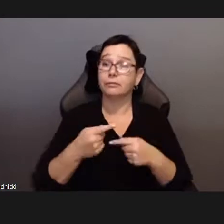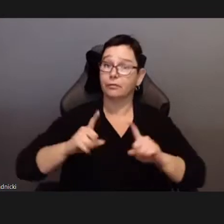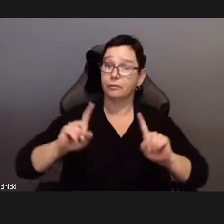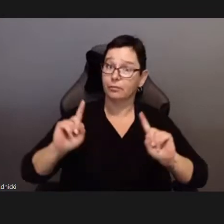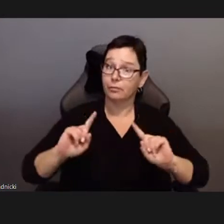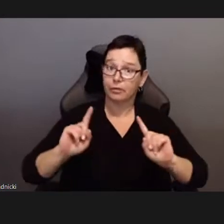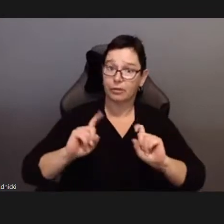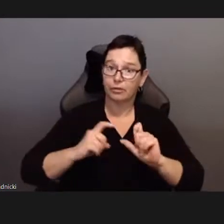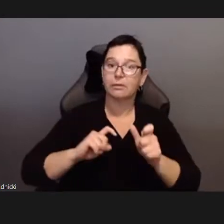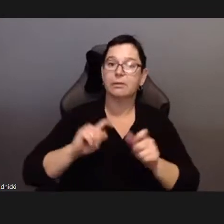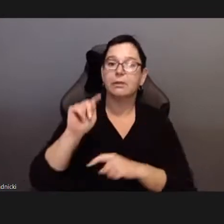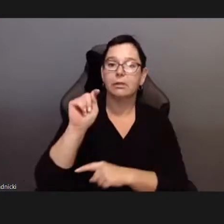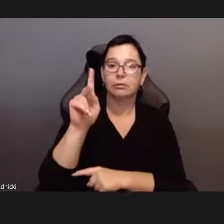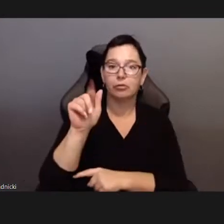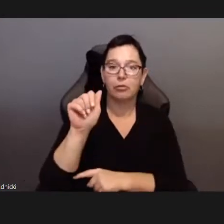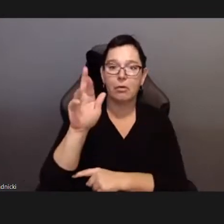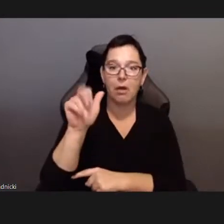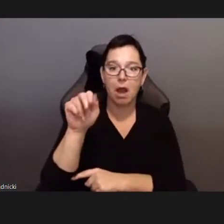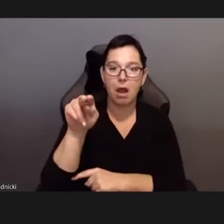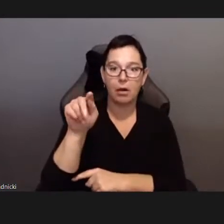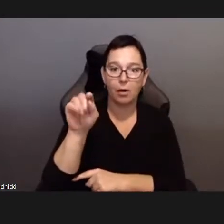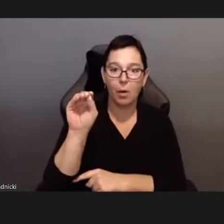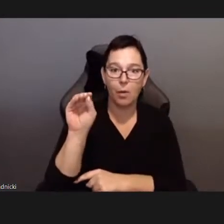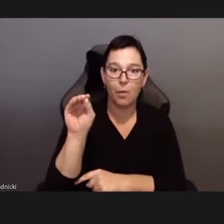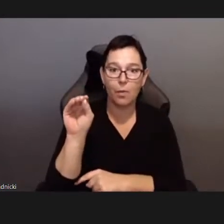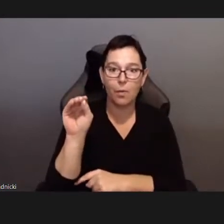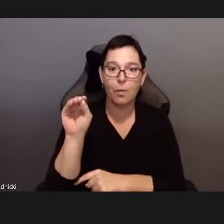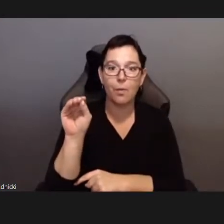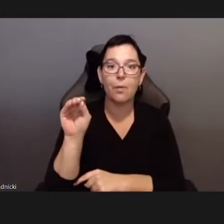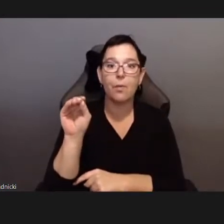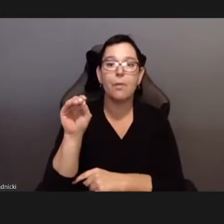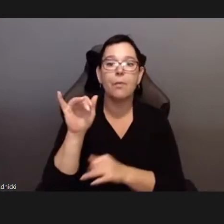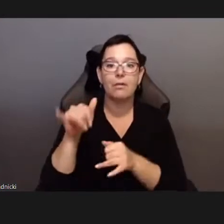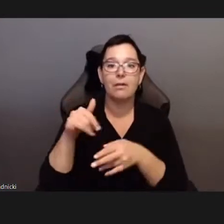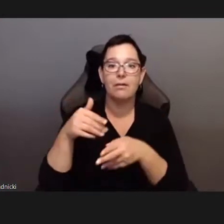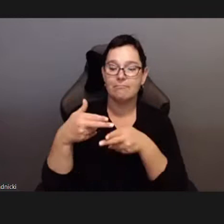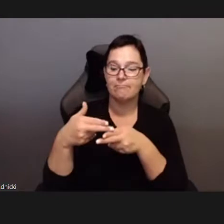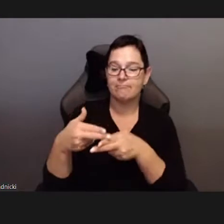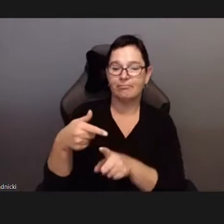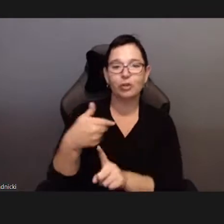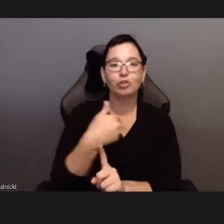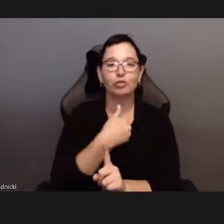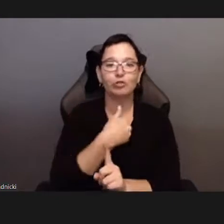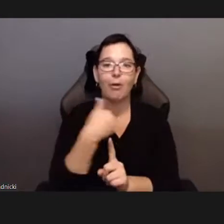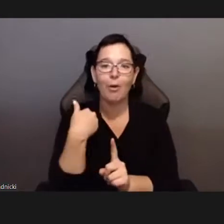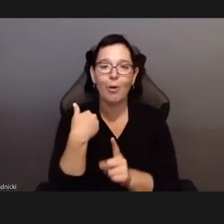Treaty 20 which is also known as the the Williams Treaty as well as Treaty 19